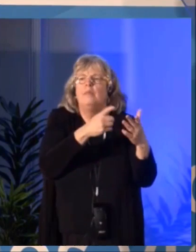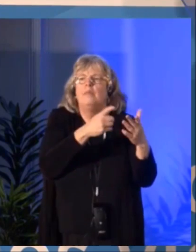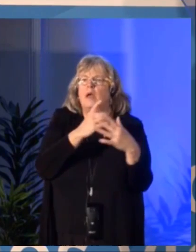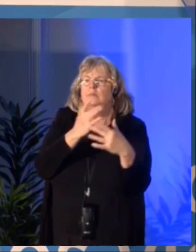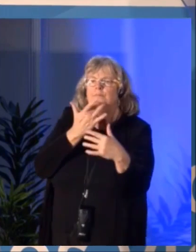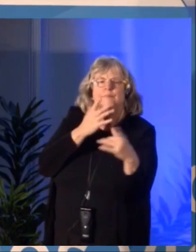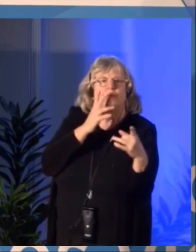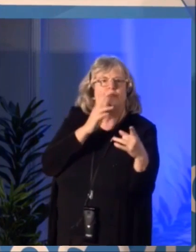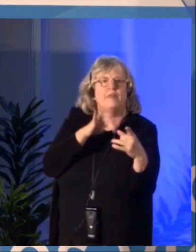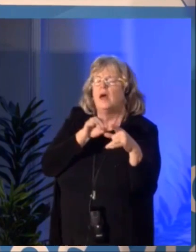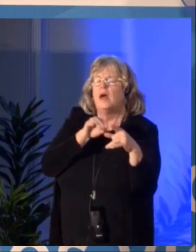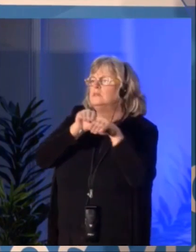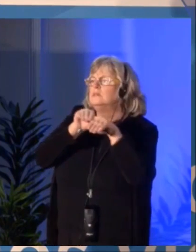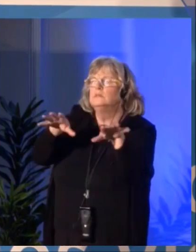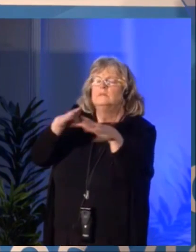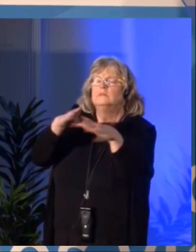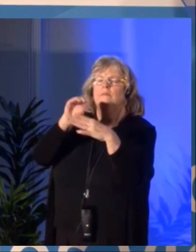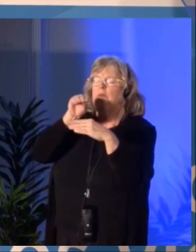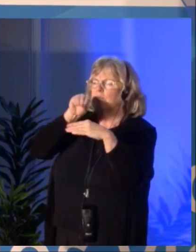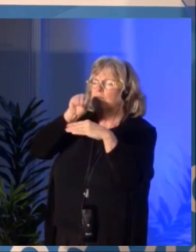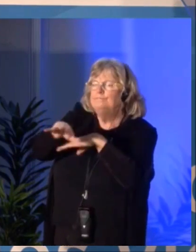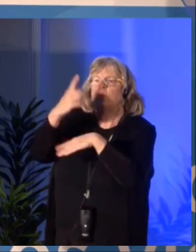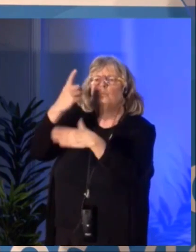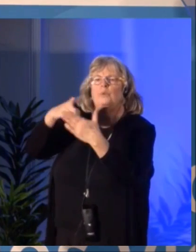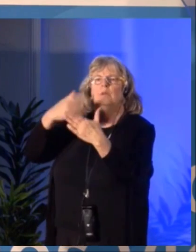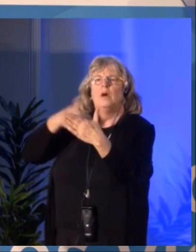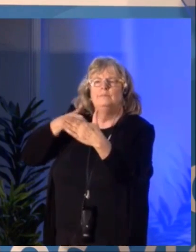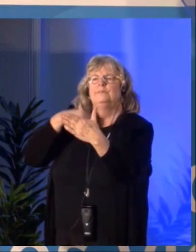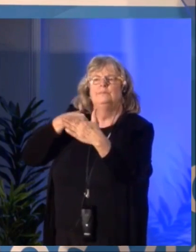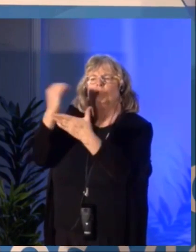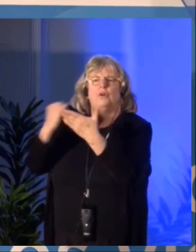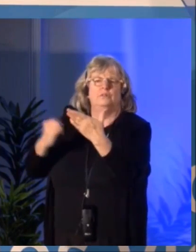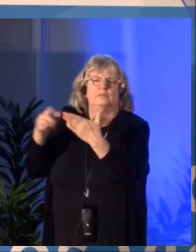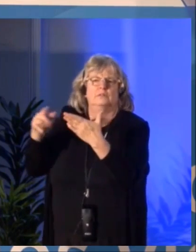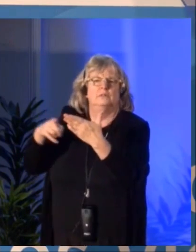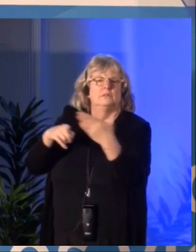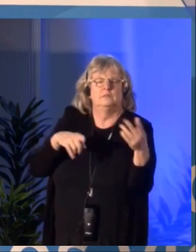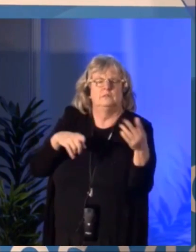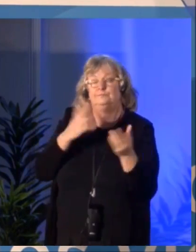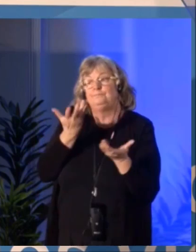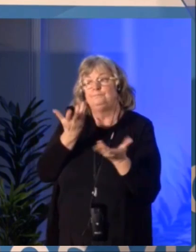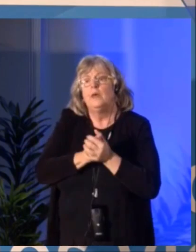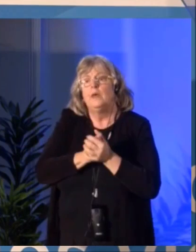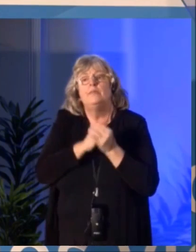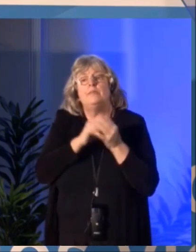as much information in two days as it did since the invention of writing 5,300 years ago.